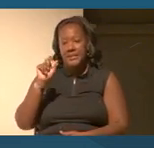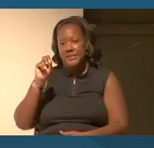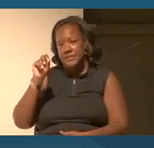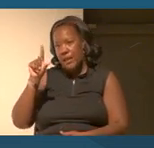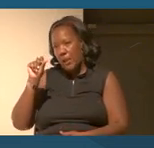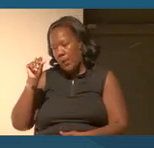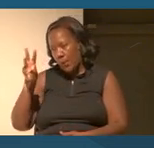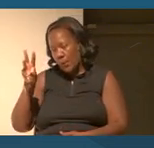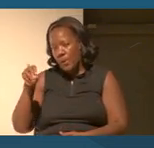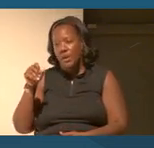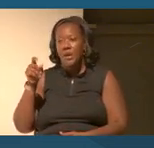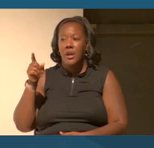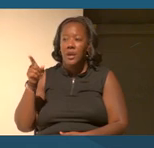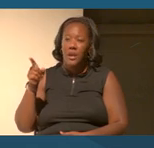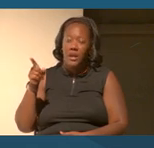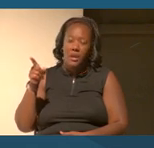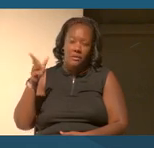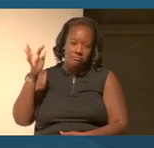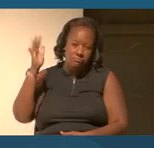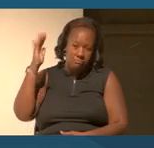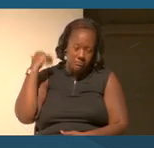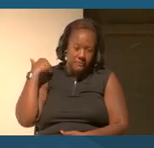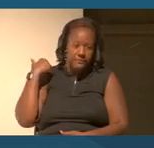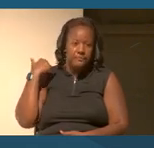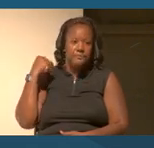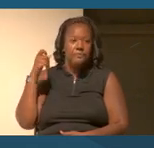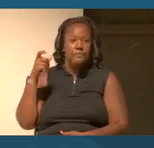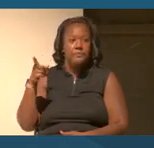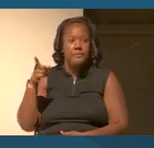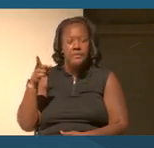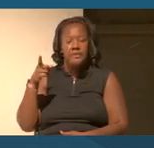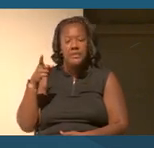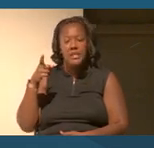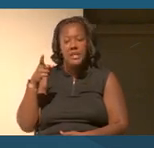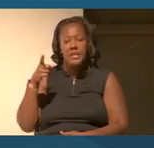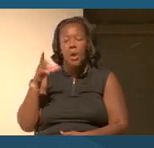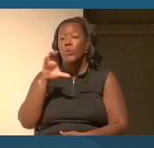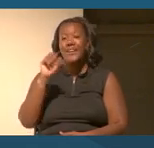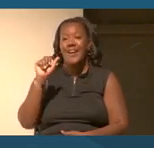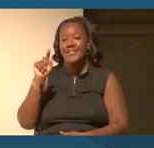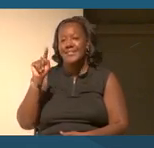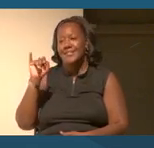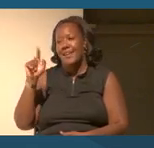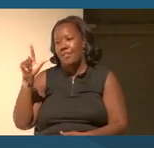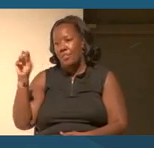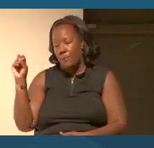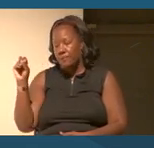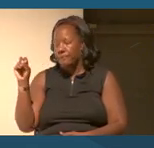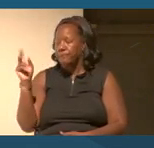funny and less funny now. But anyway, he relished in saying Abbott and Costello as he started to call roll.